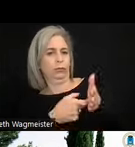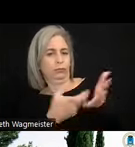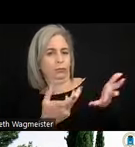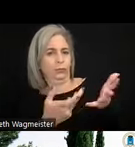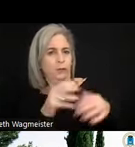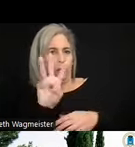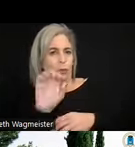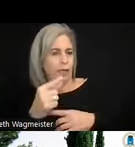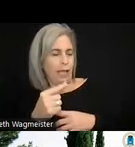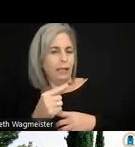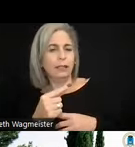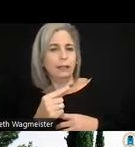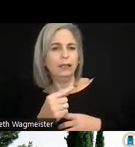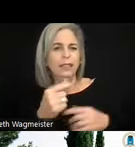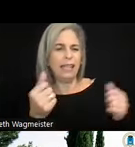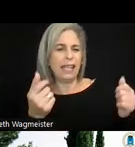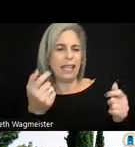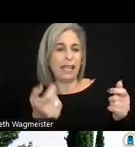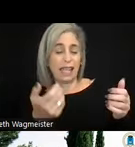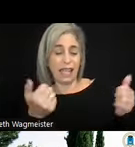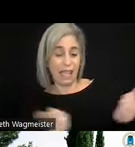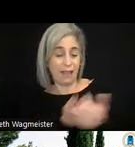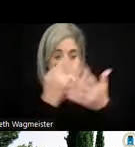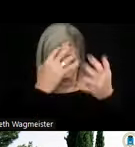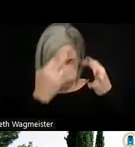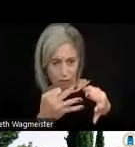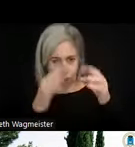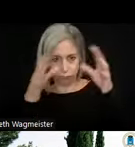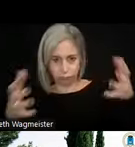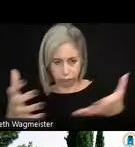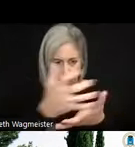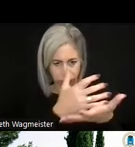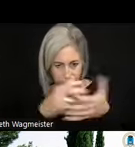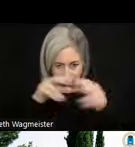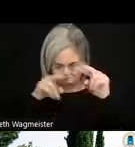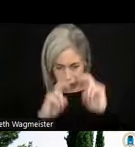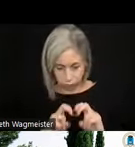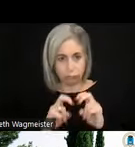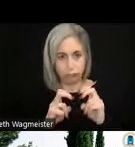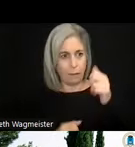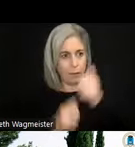So we couldn't take everything and we decided to take the most important bits in that higher